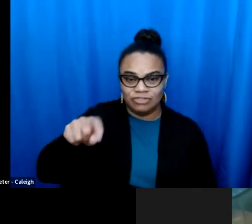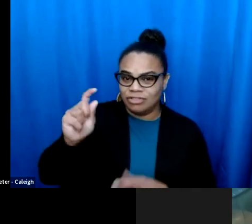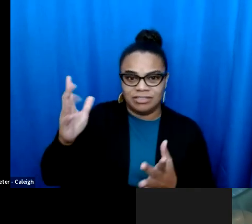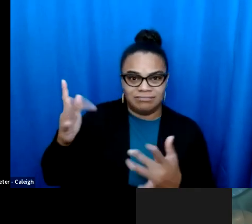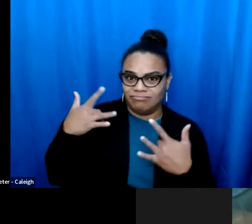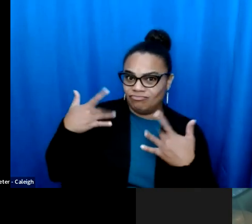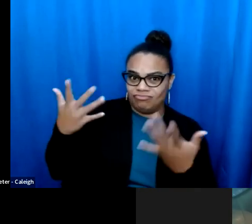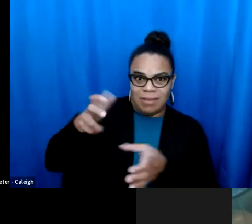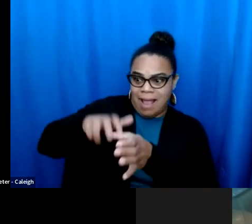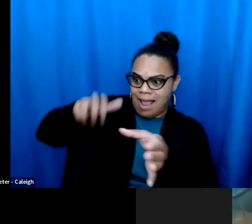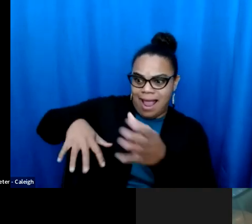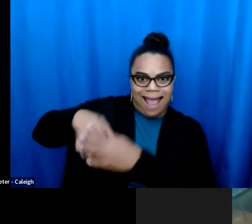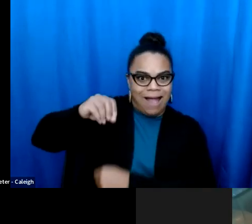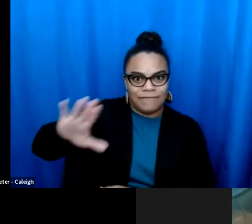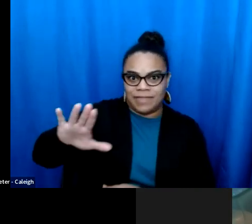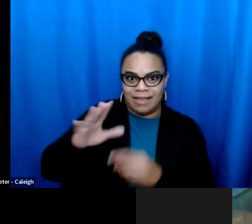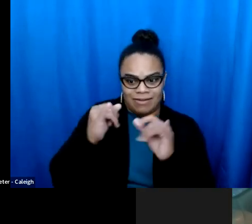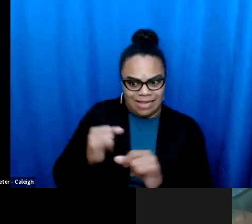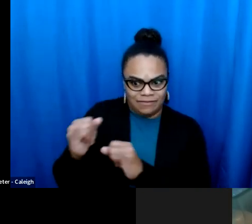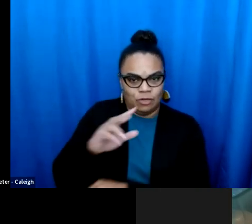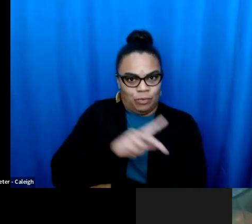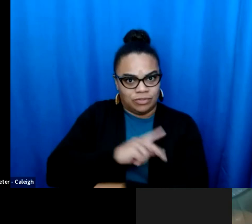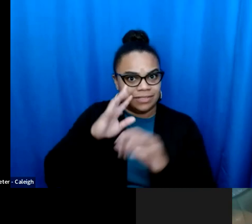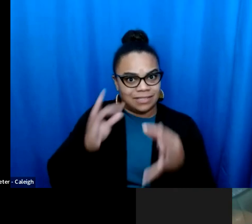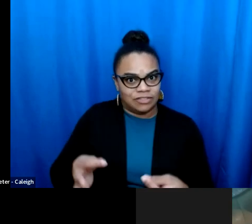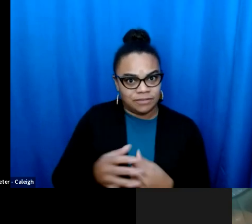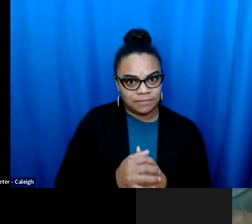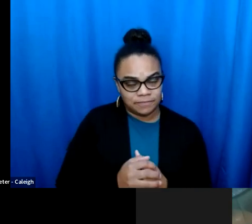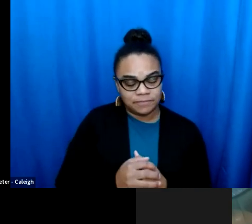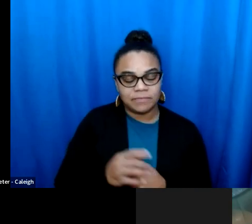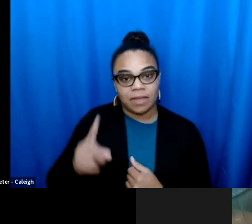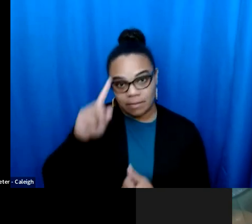audio] to make their own [broken audio] that the government to stay out